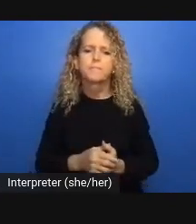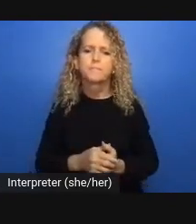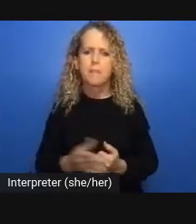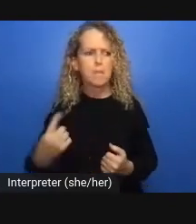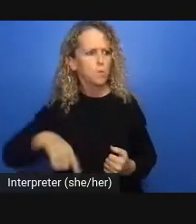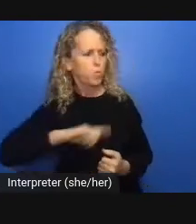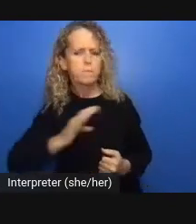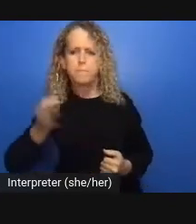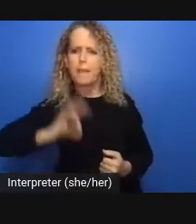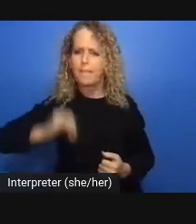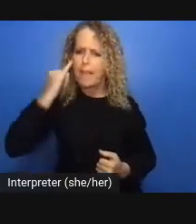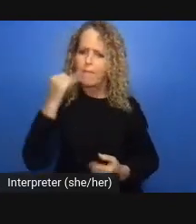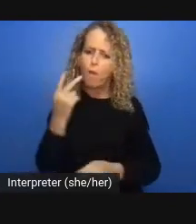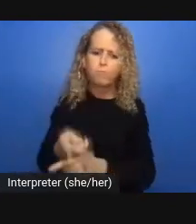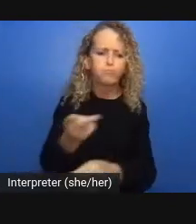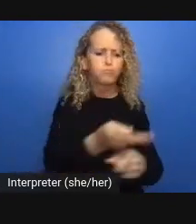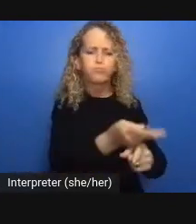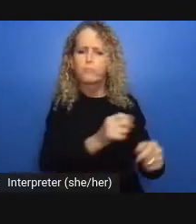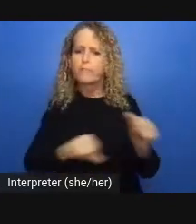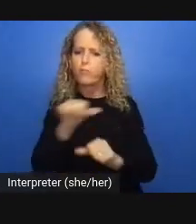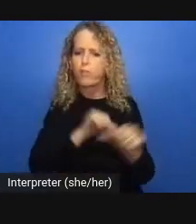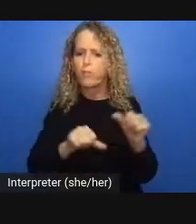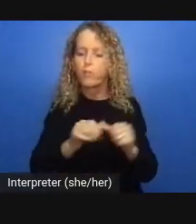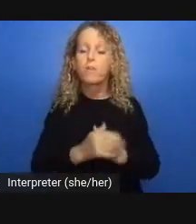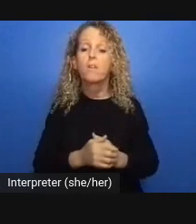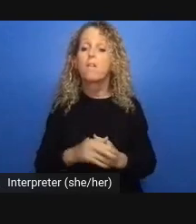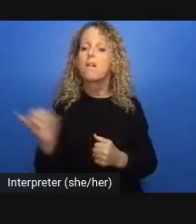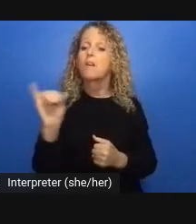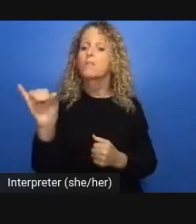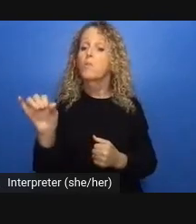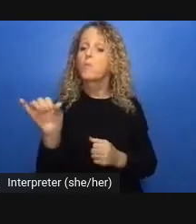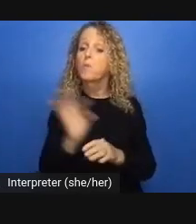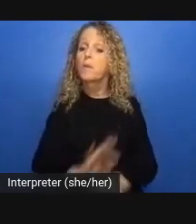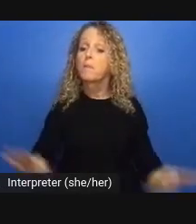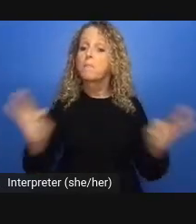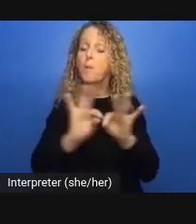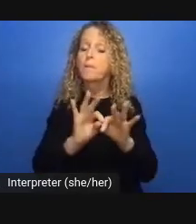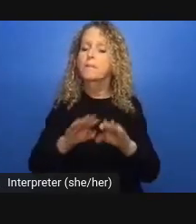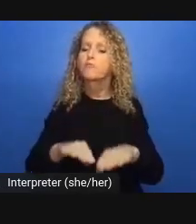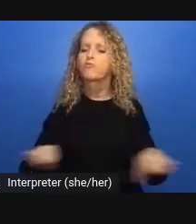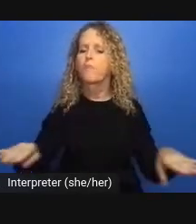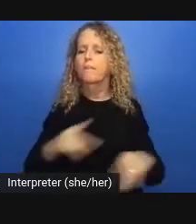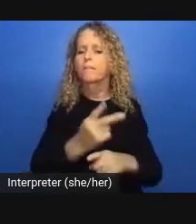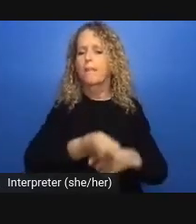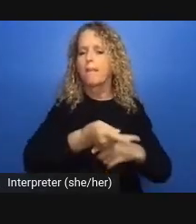who has the resources to properly who has a safe home who has the response the necessary